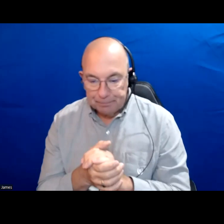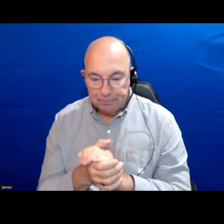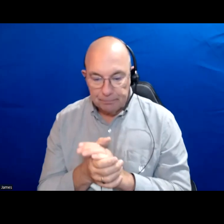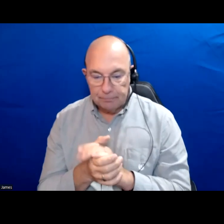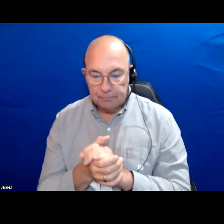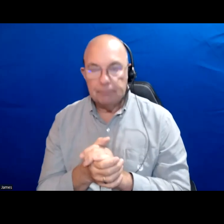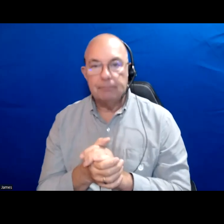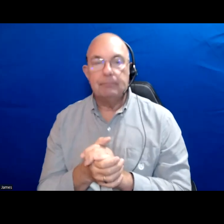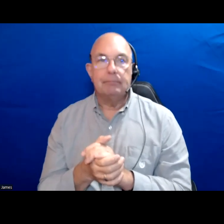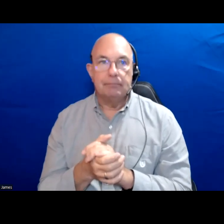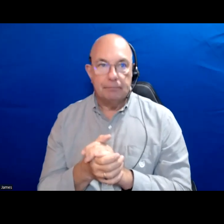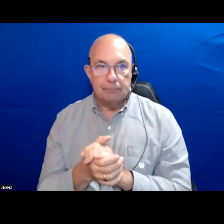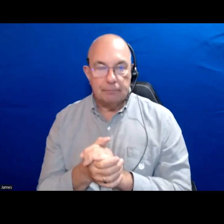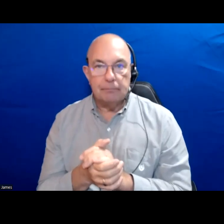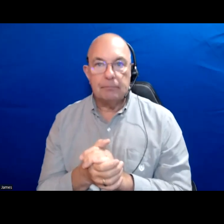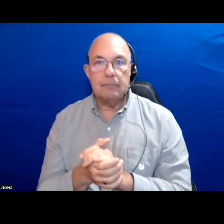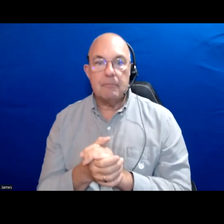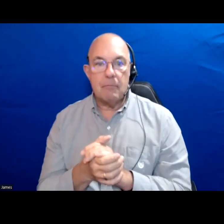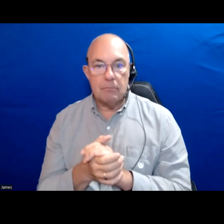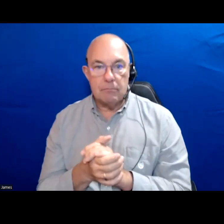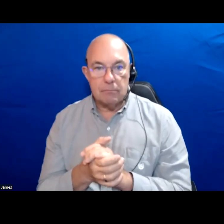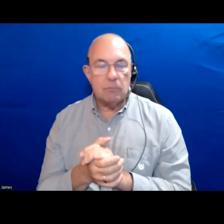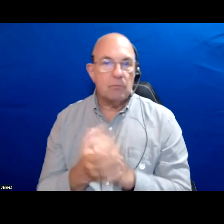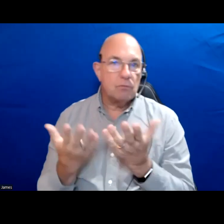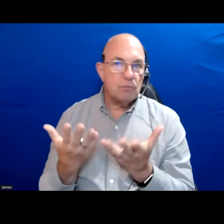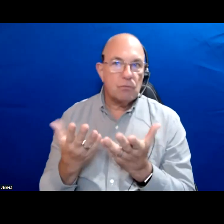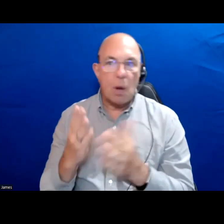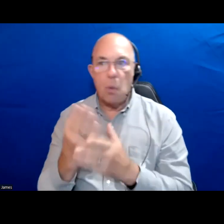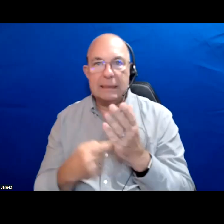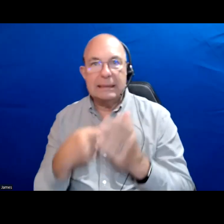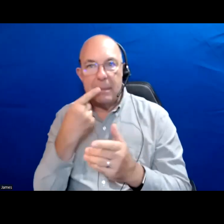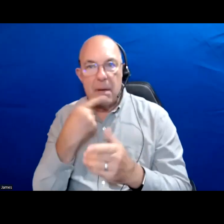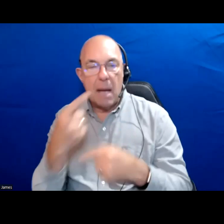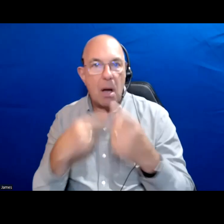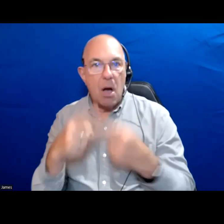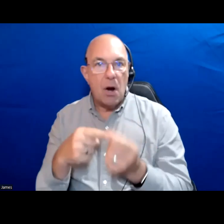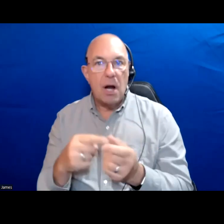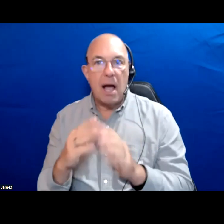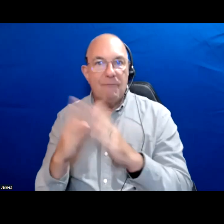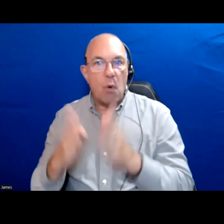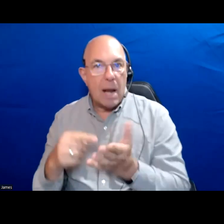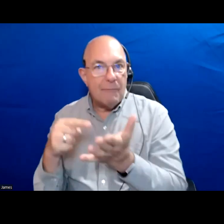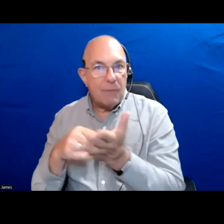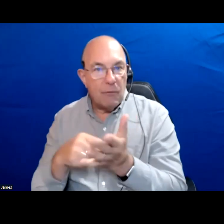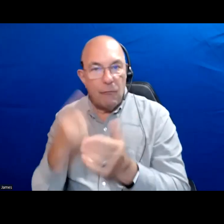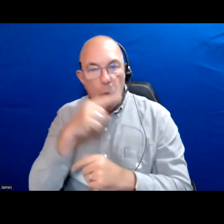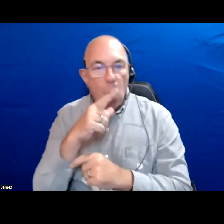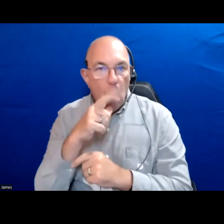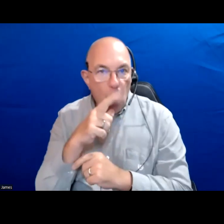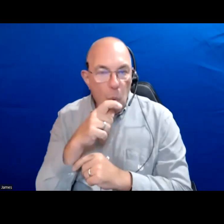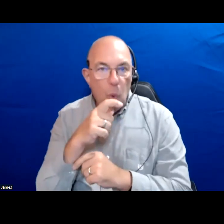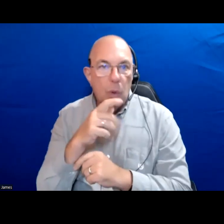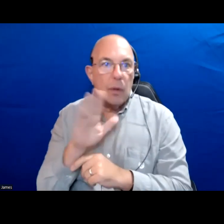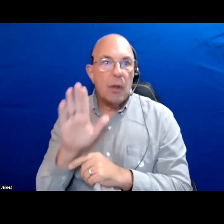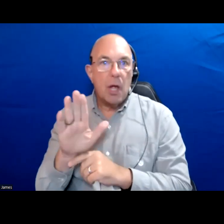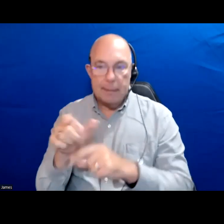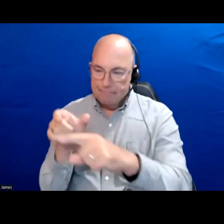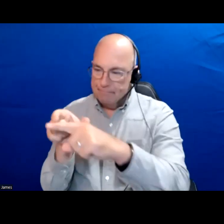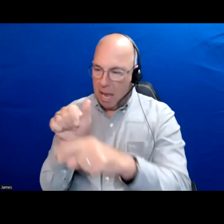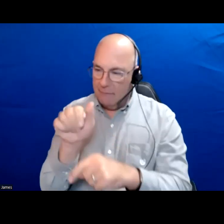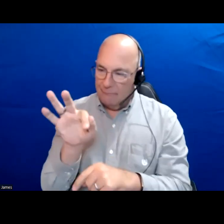the different platforms what different candidates are saying about orderable housing as well